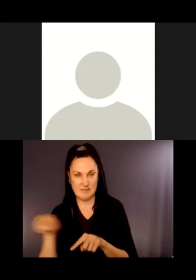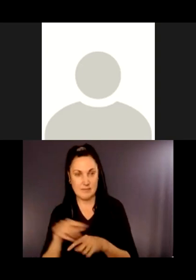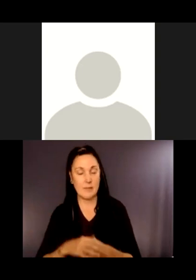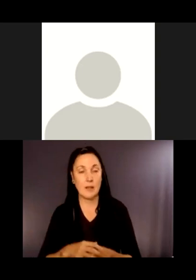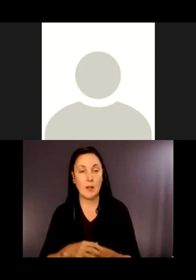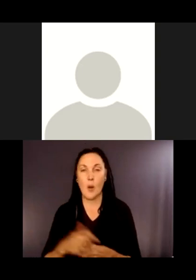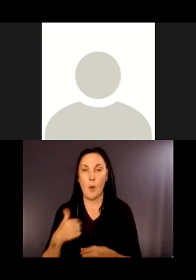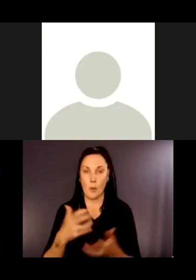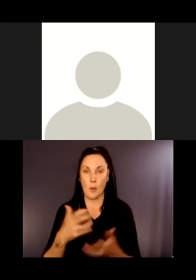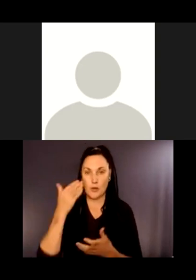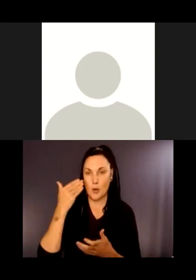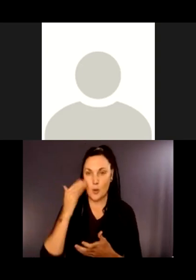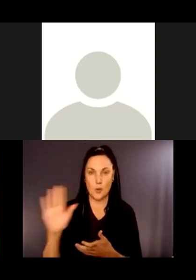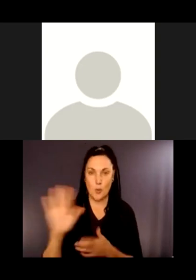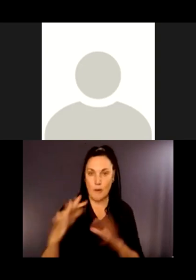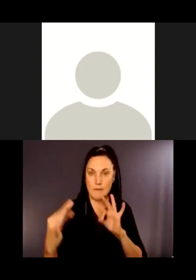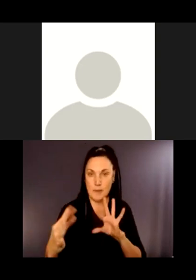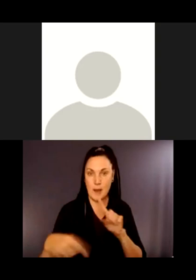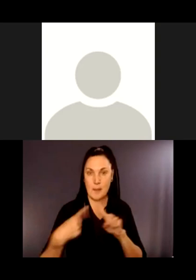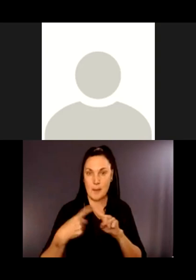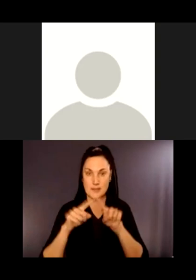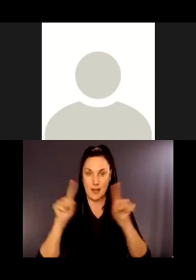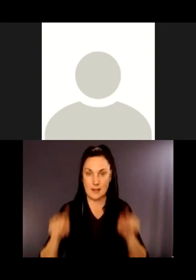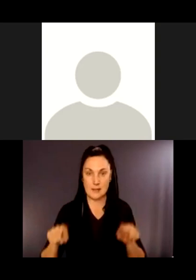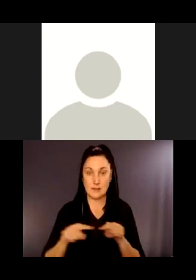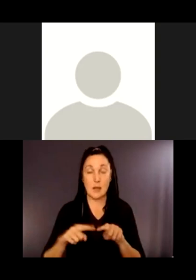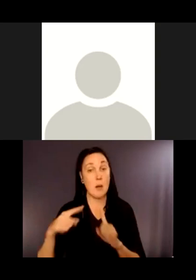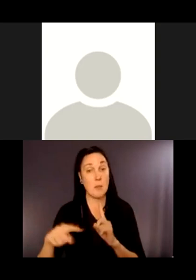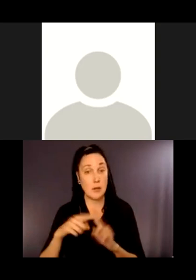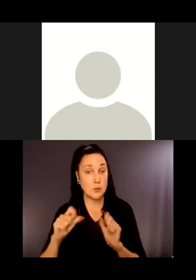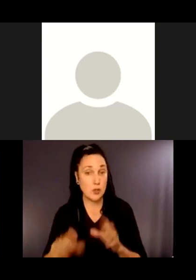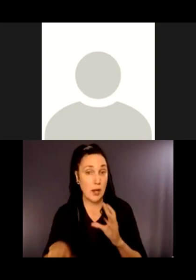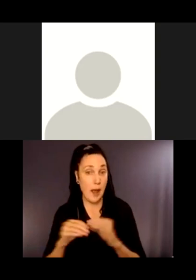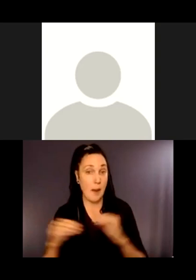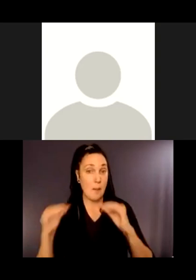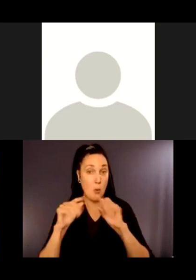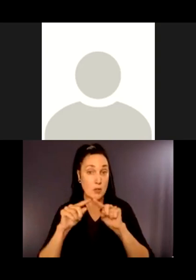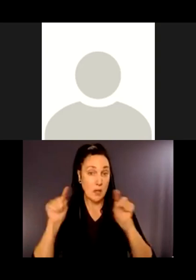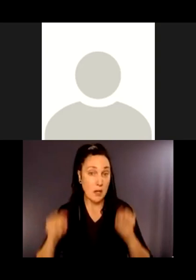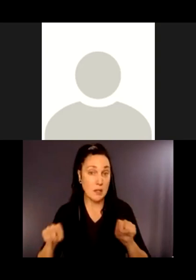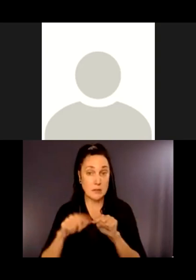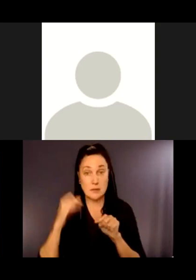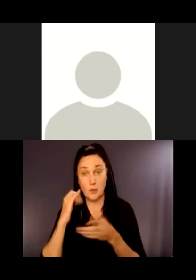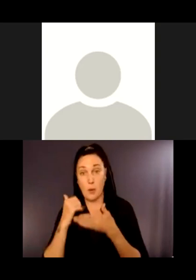So we could also add more signage, if it would help people to enjoy their visits and learn about the area.